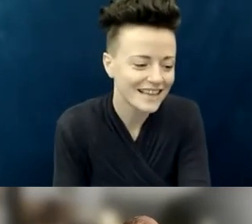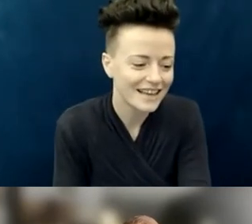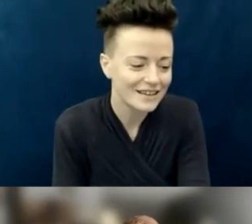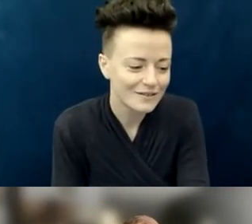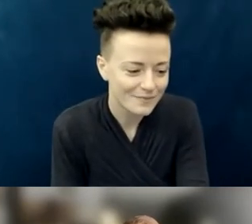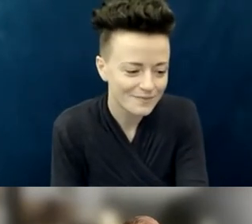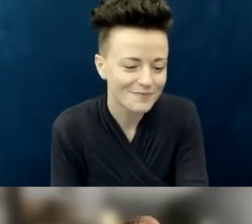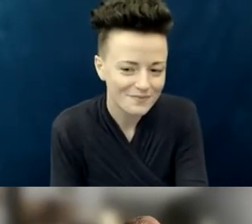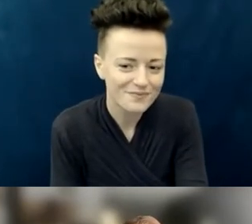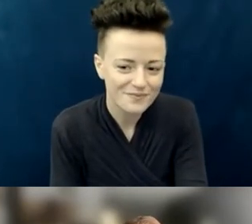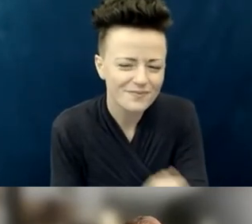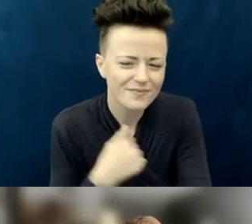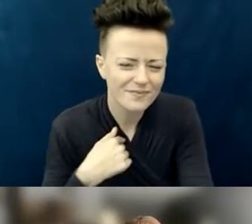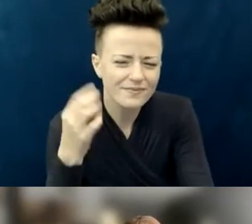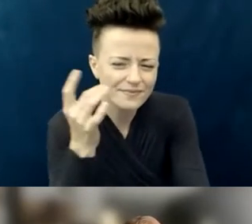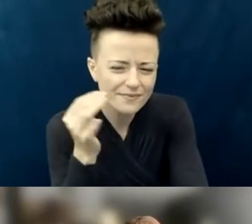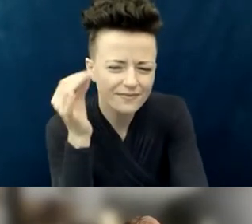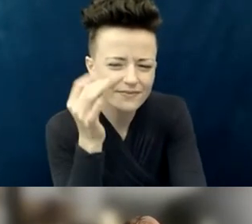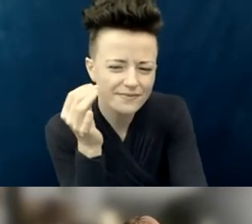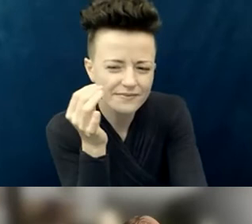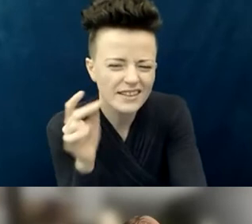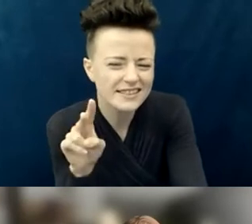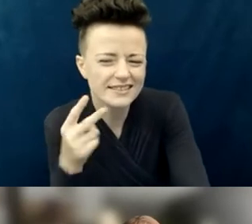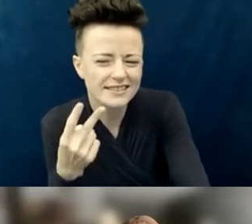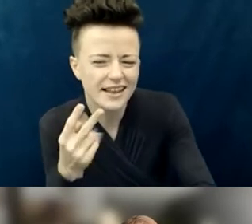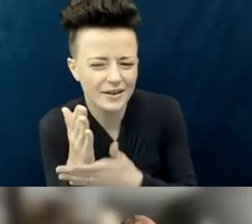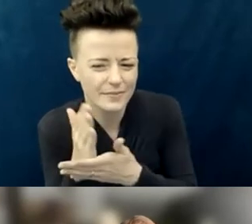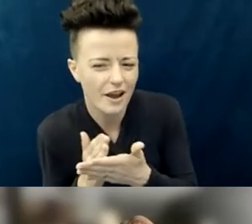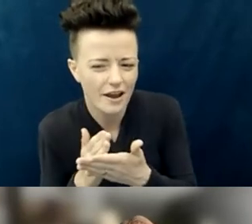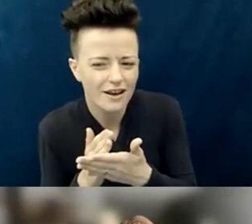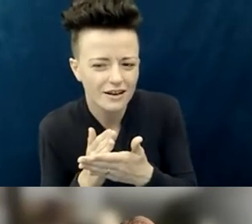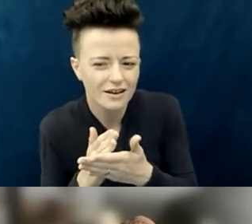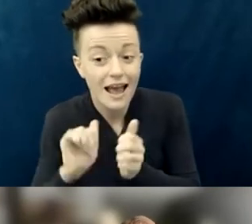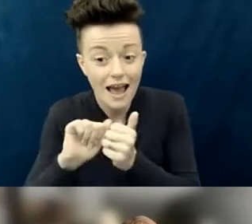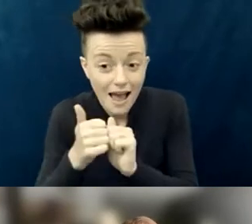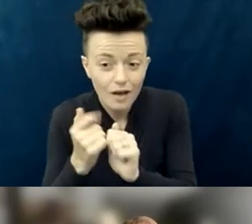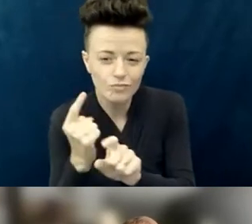I want to think about the second part first, in terms of asking people what their accessibility